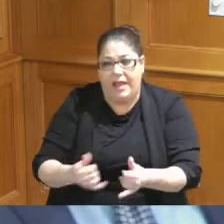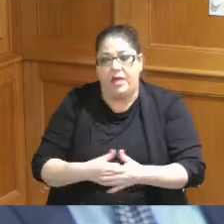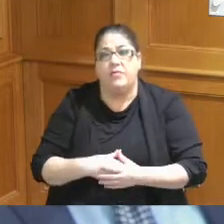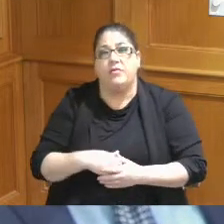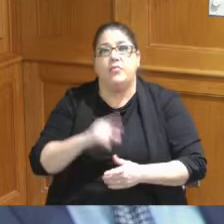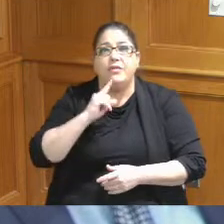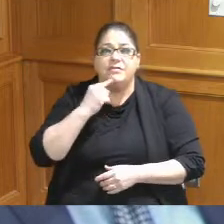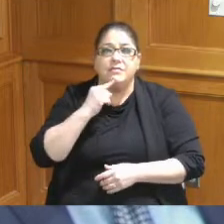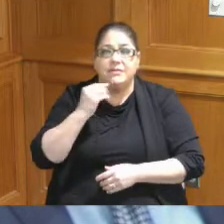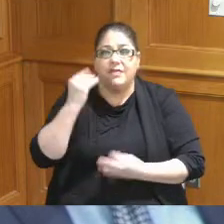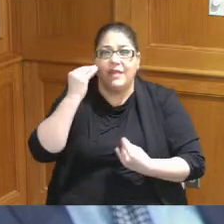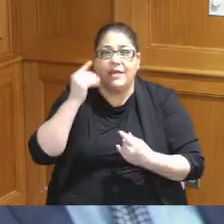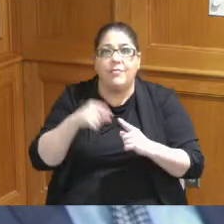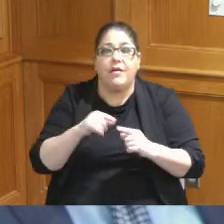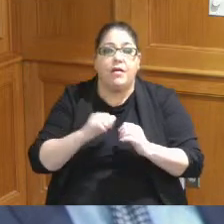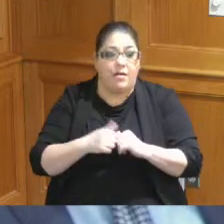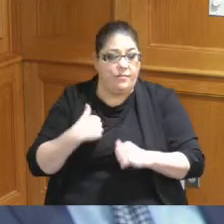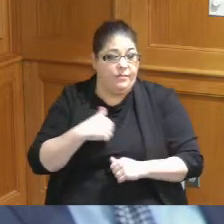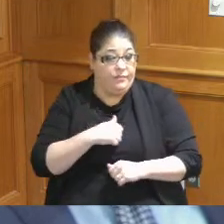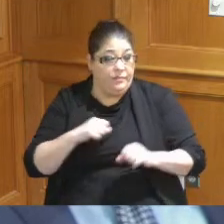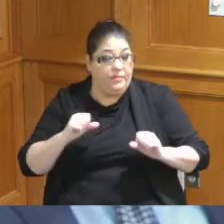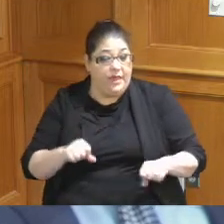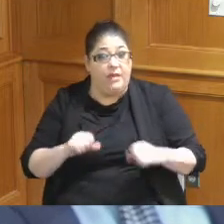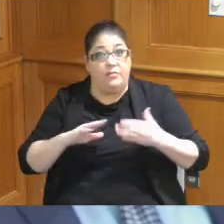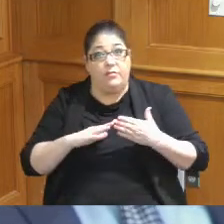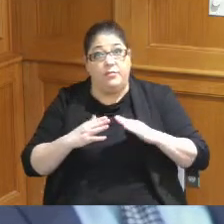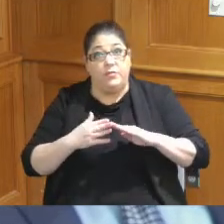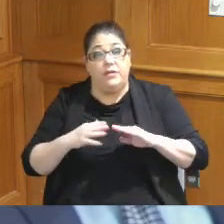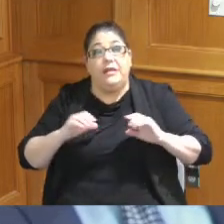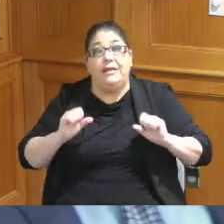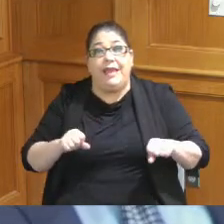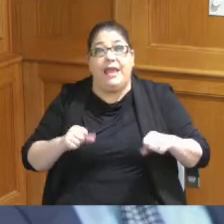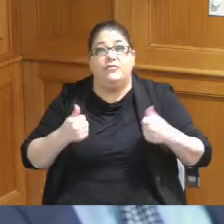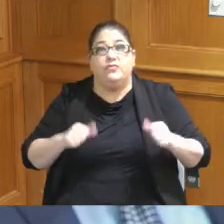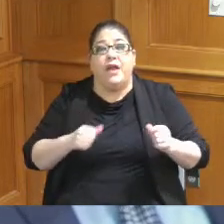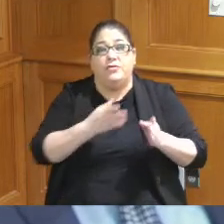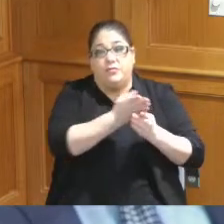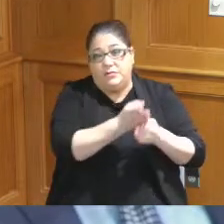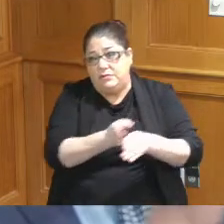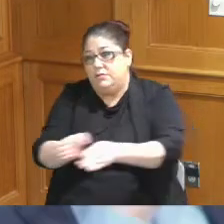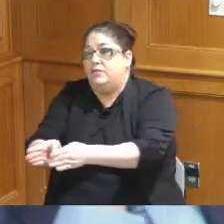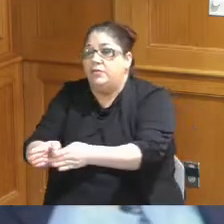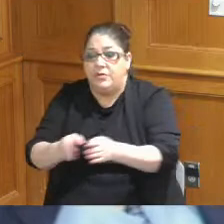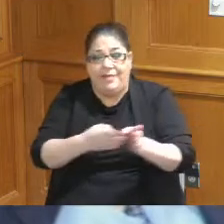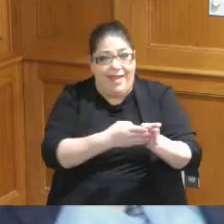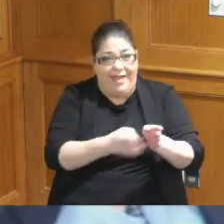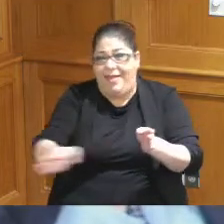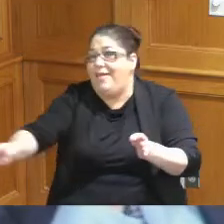thought as to how we can as a community try to divert as much out of the landfill as possible